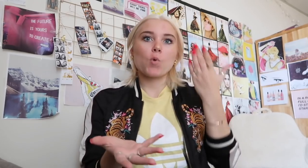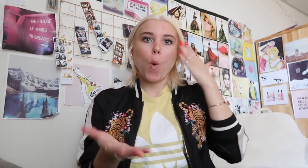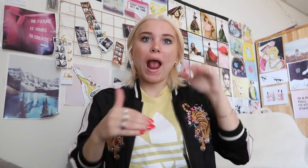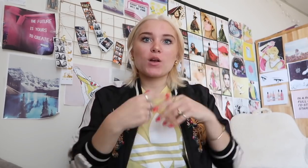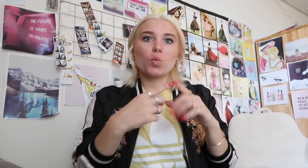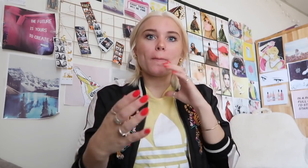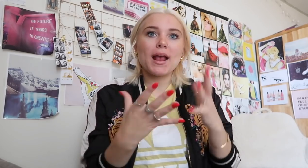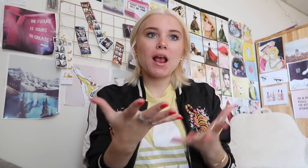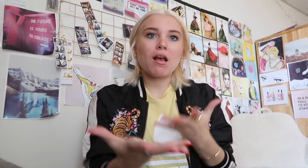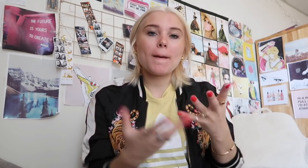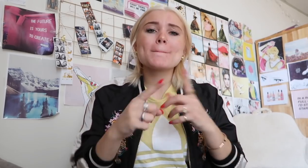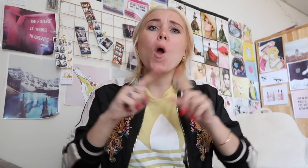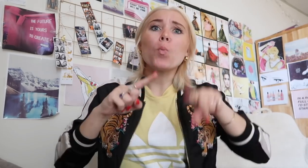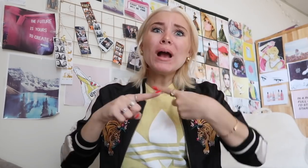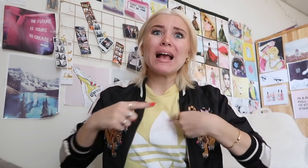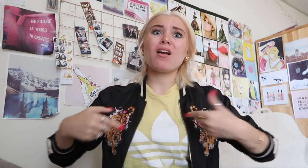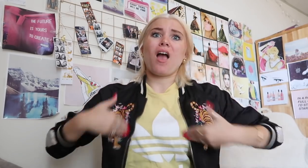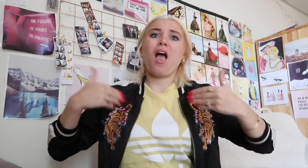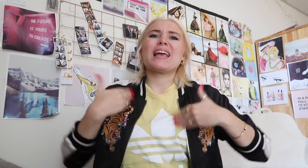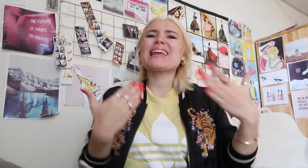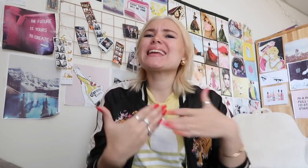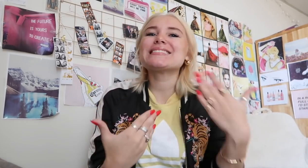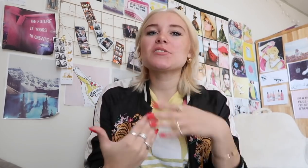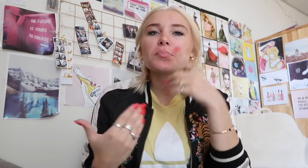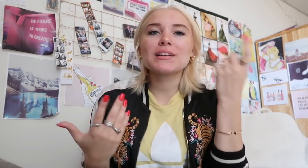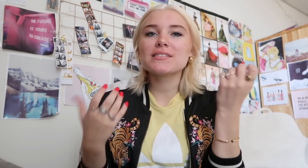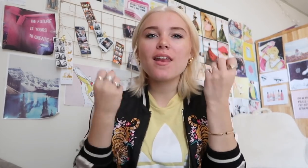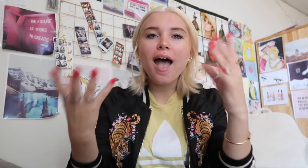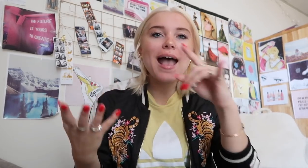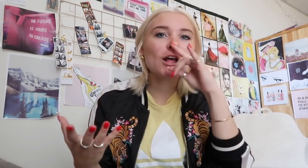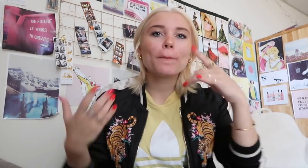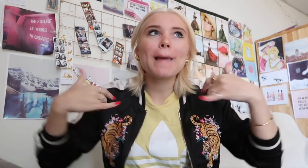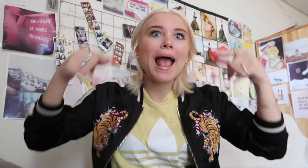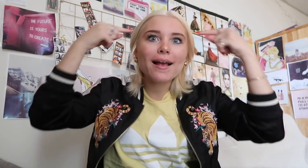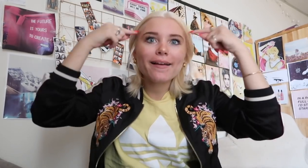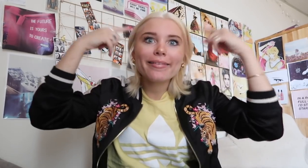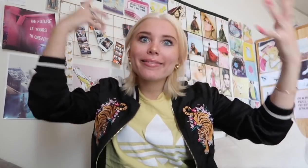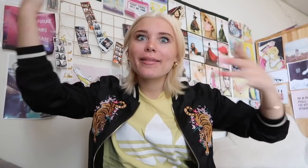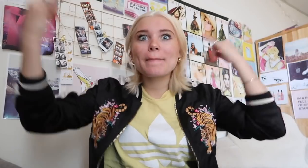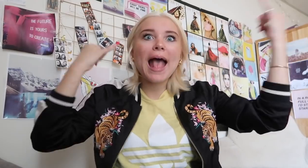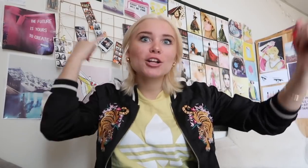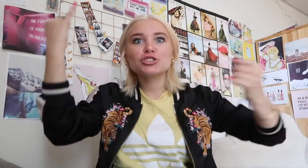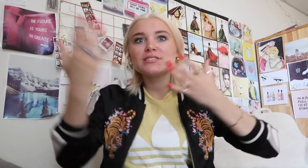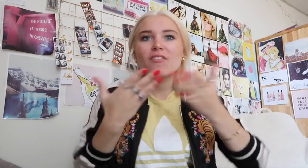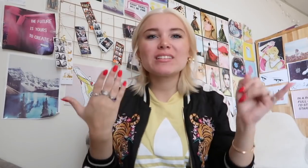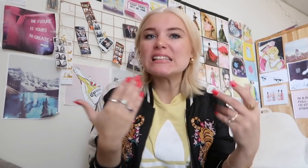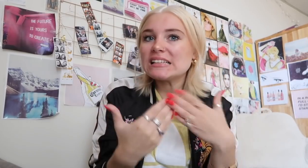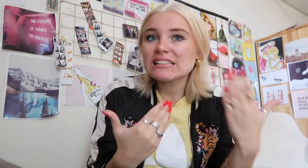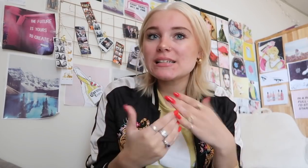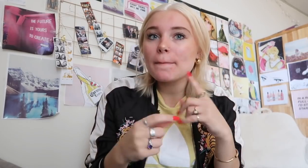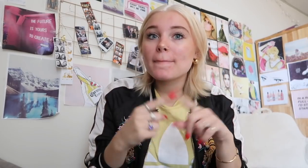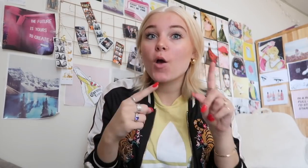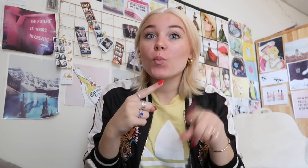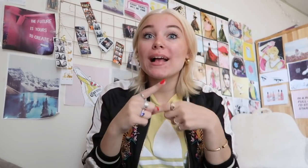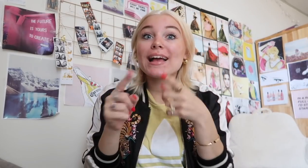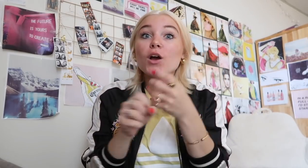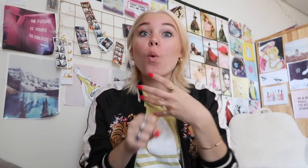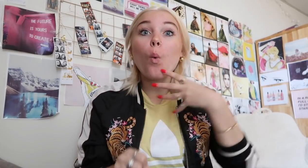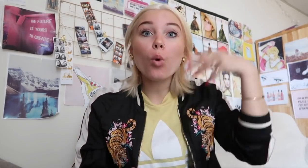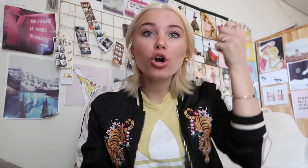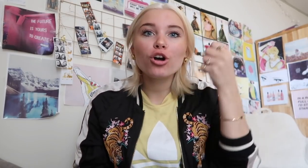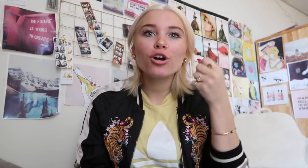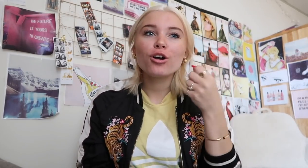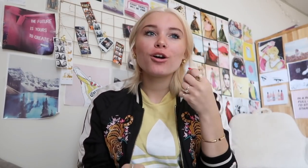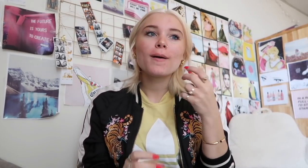yeah when were really younger, it is more easier to play along with since we don't talk that much until we gets older